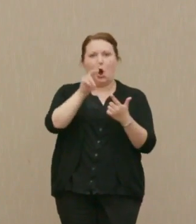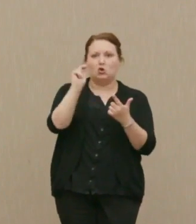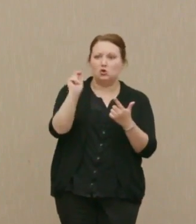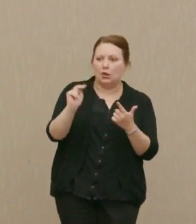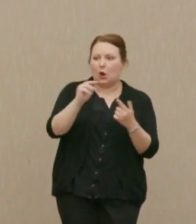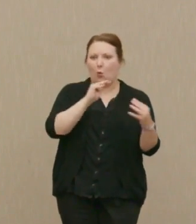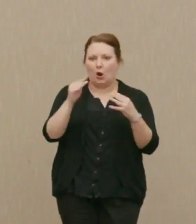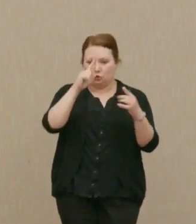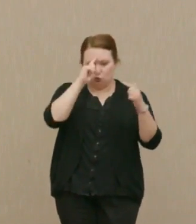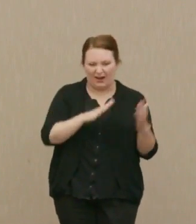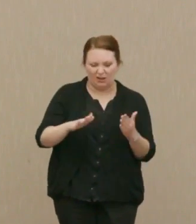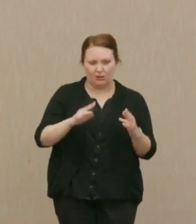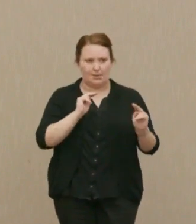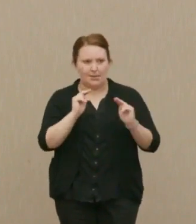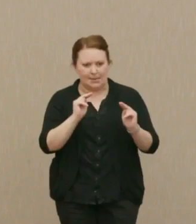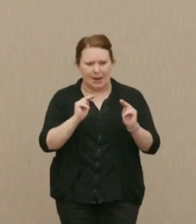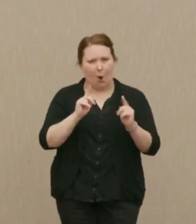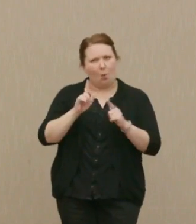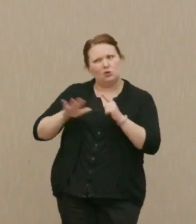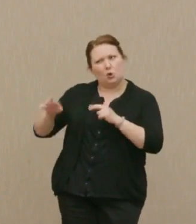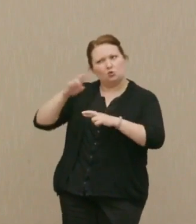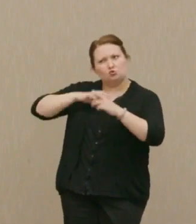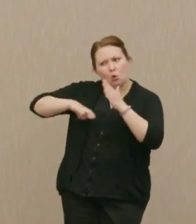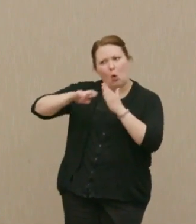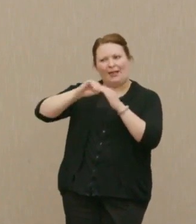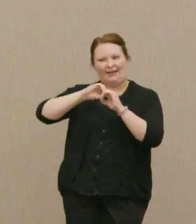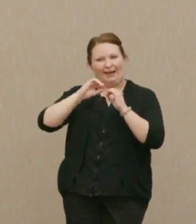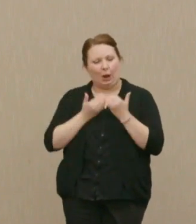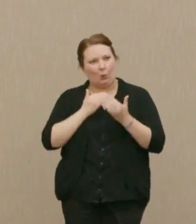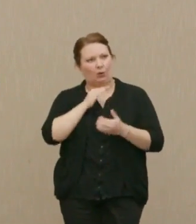you're playing in our democracy?